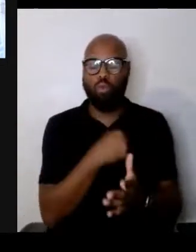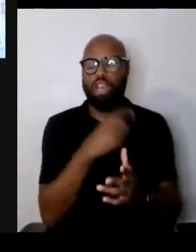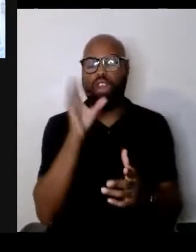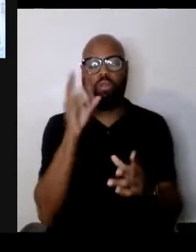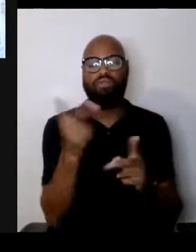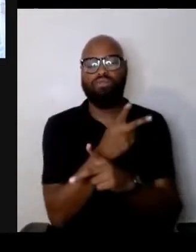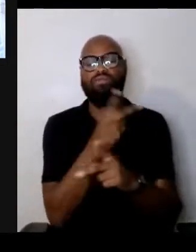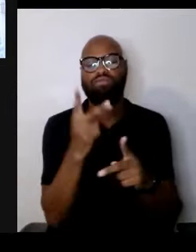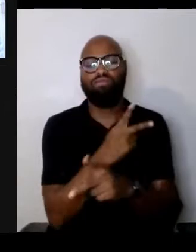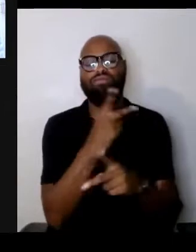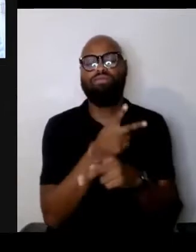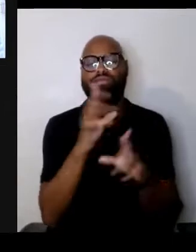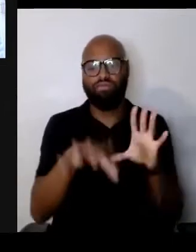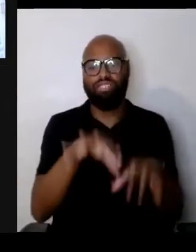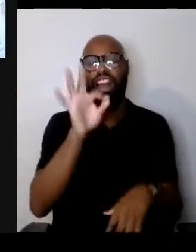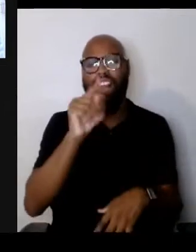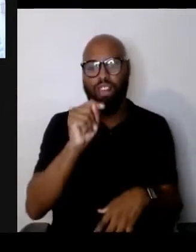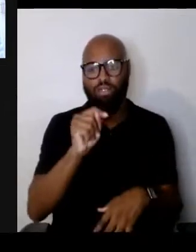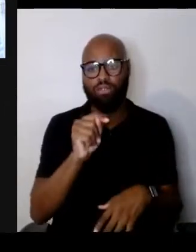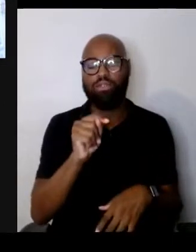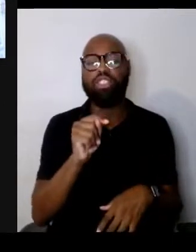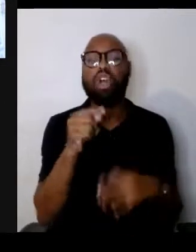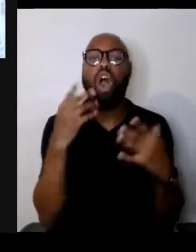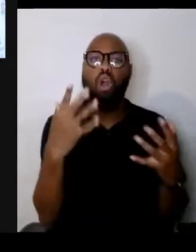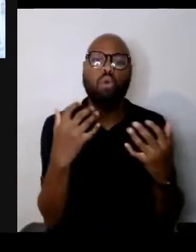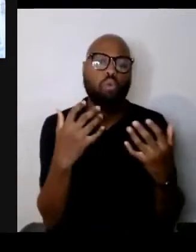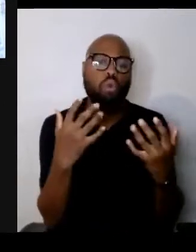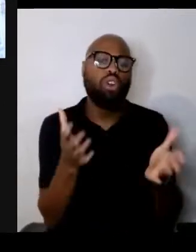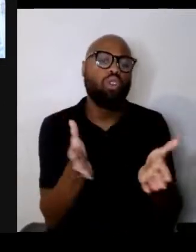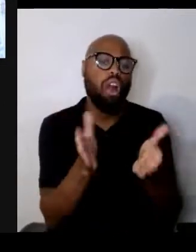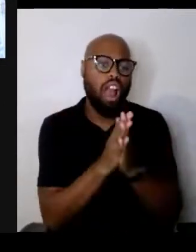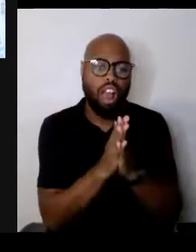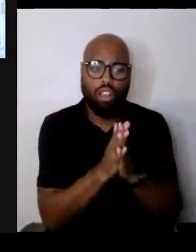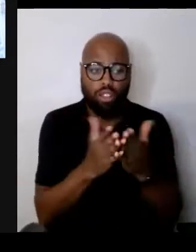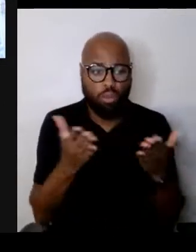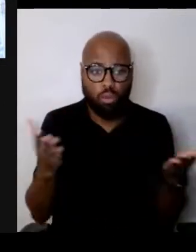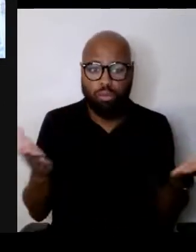I want to ask Aliza and Ilse if I could,